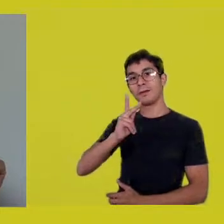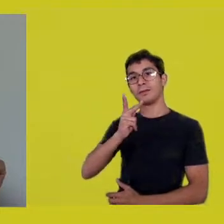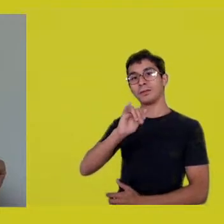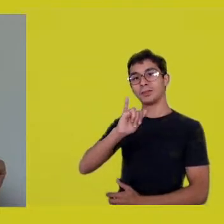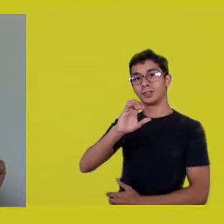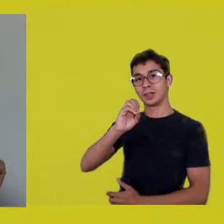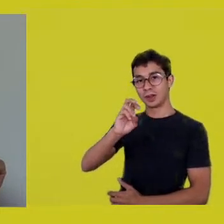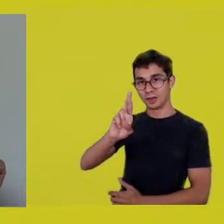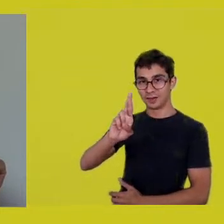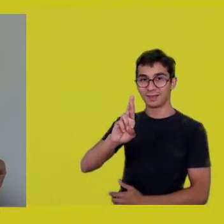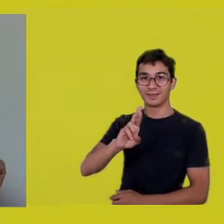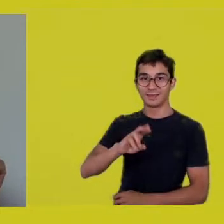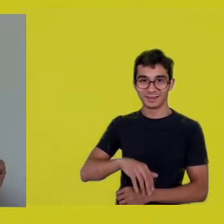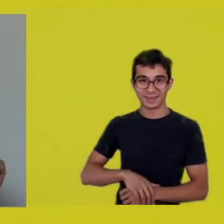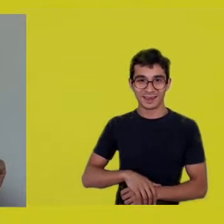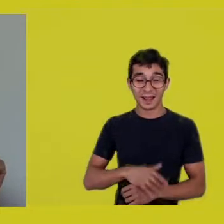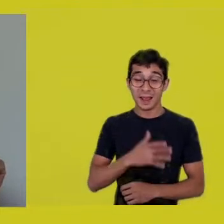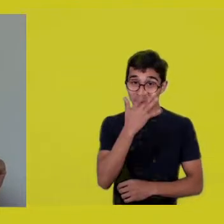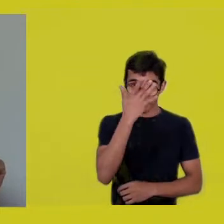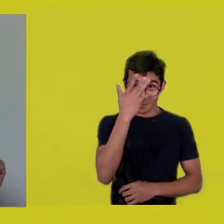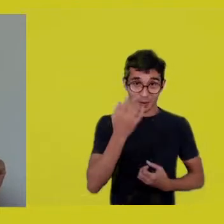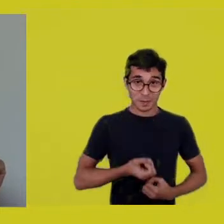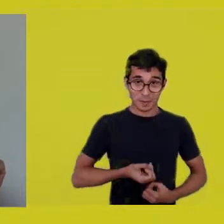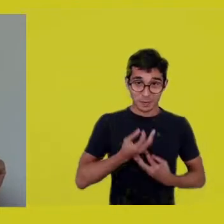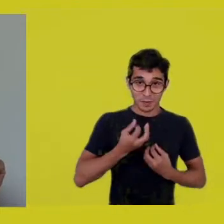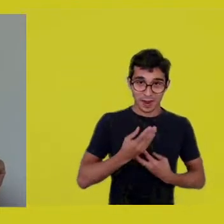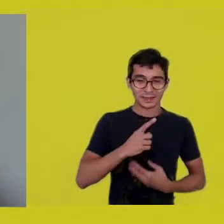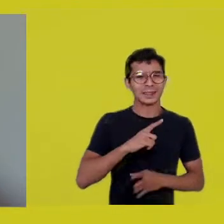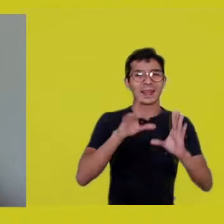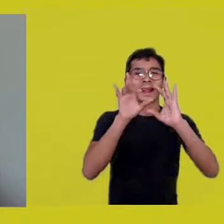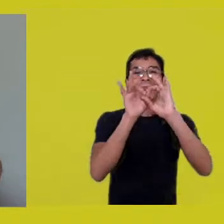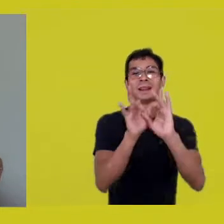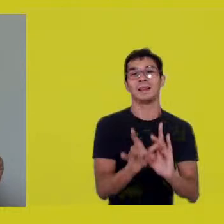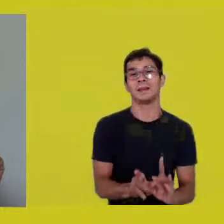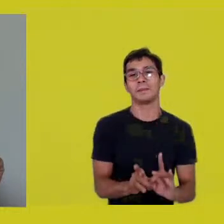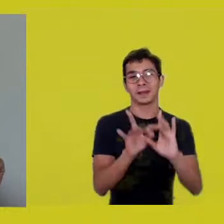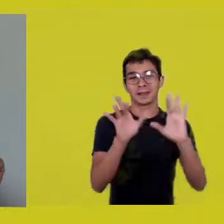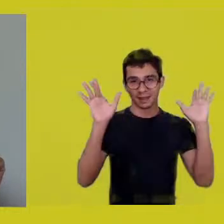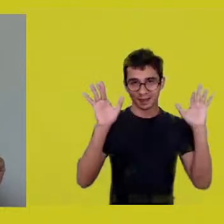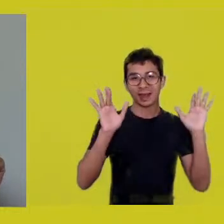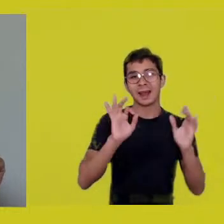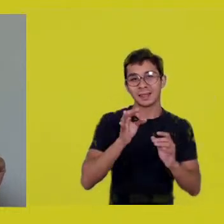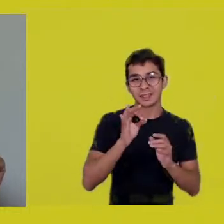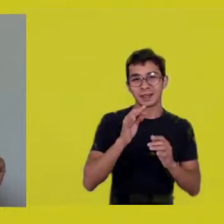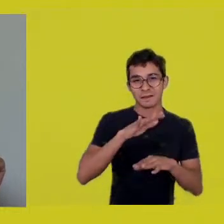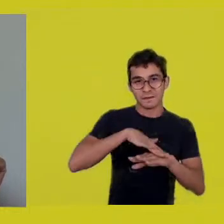Poets have this freedom to turn the world upside down,